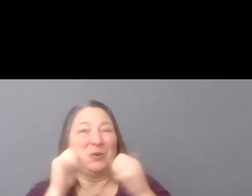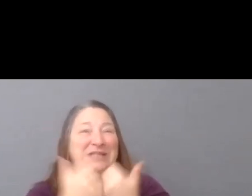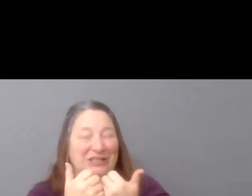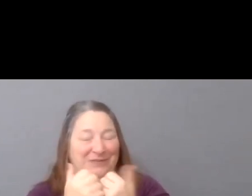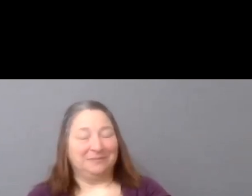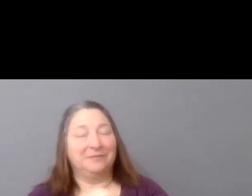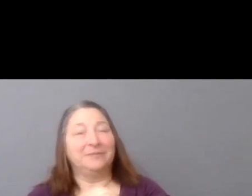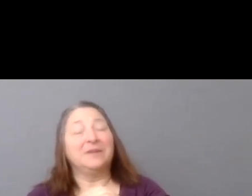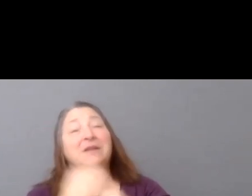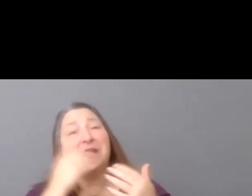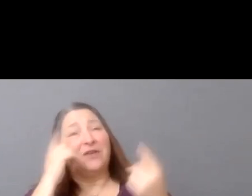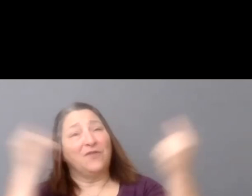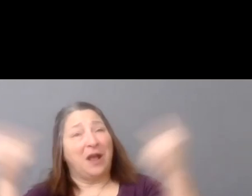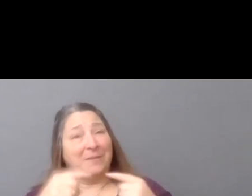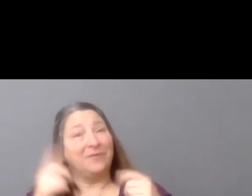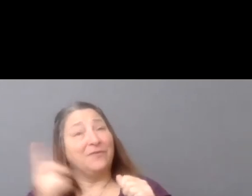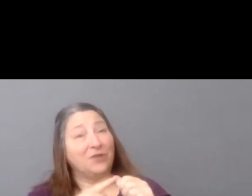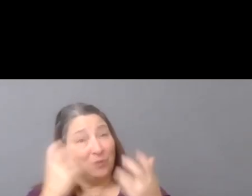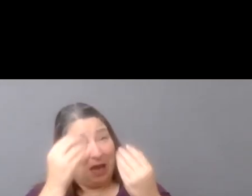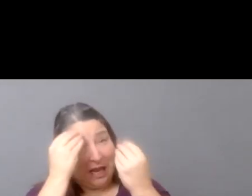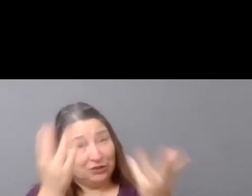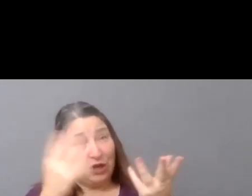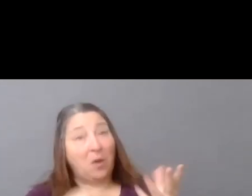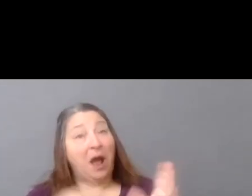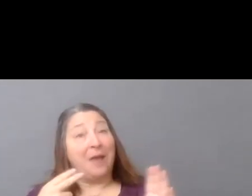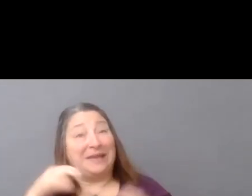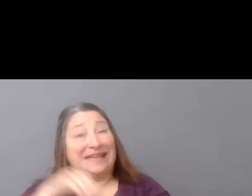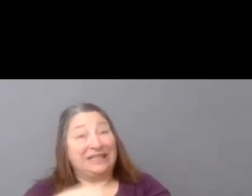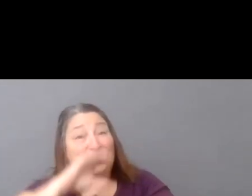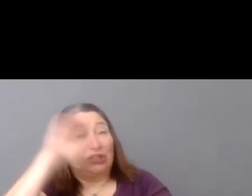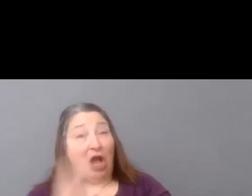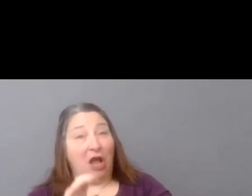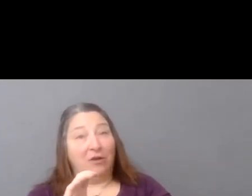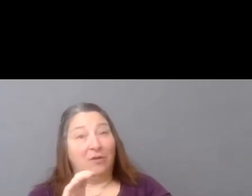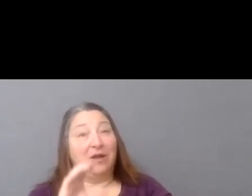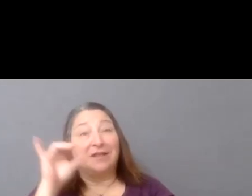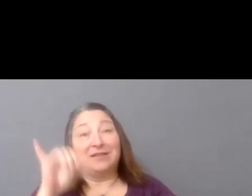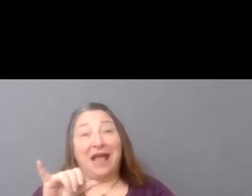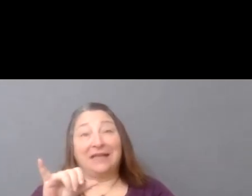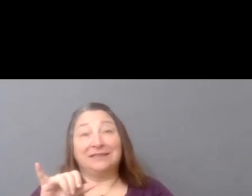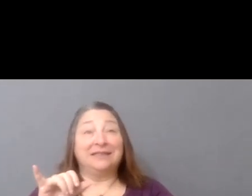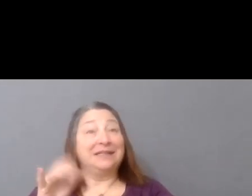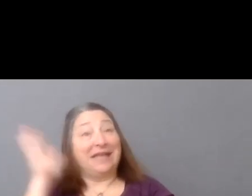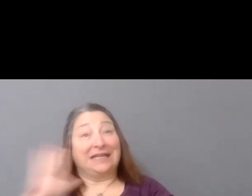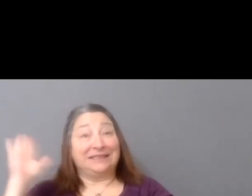I first want to let you know I'm joining you from Chicago, which is the unseated ancestral land of the Kickapoo,